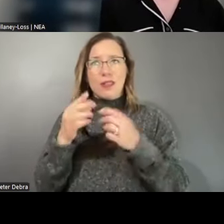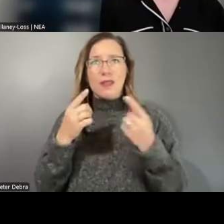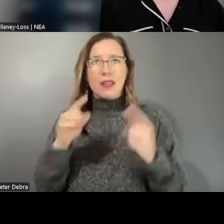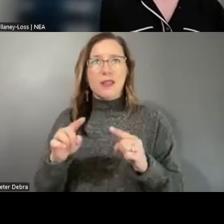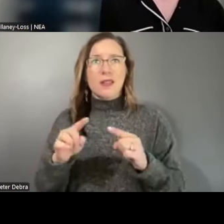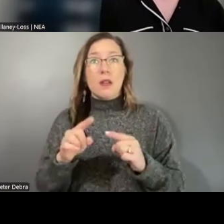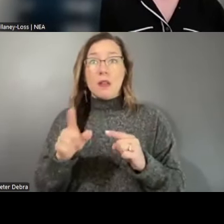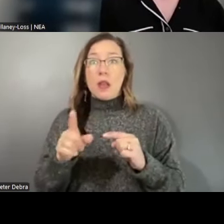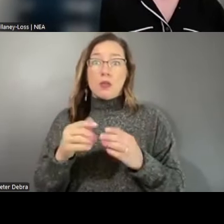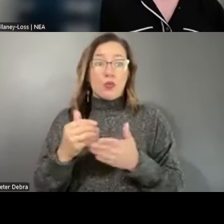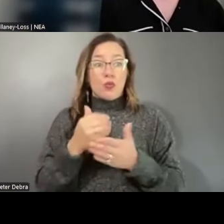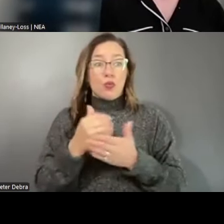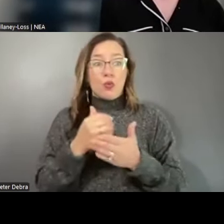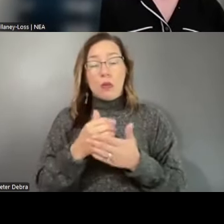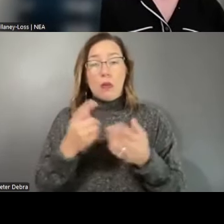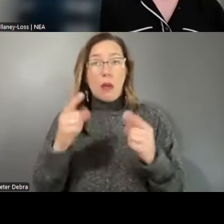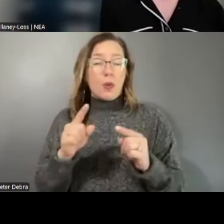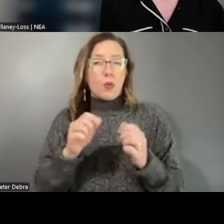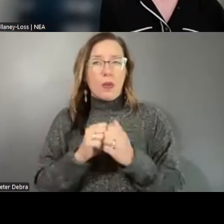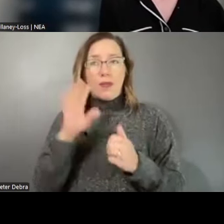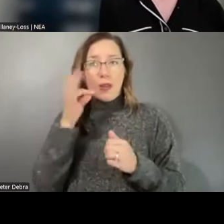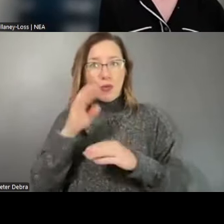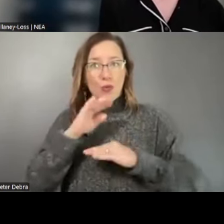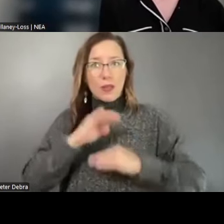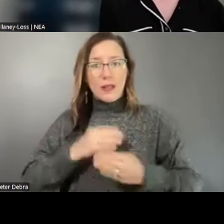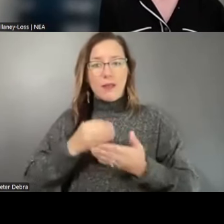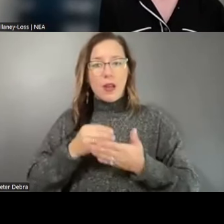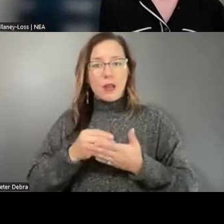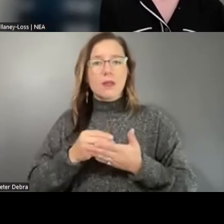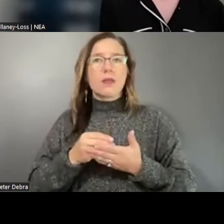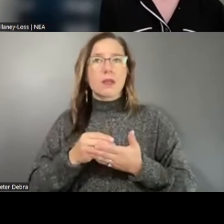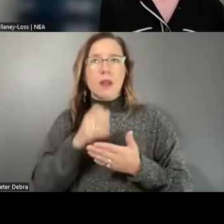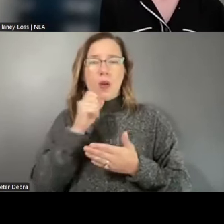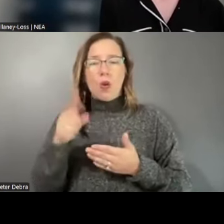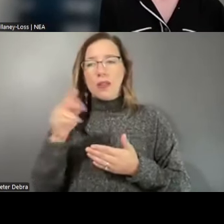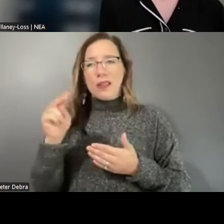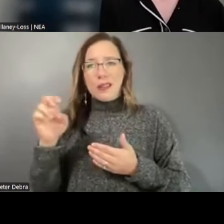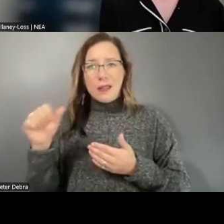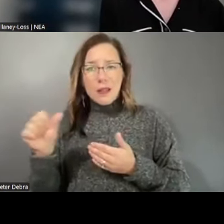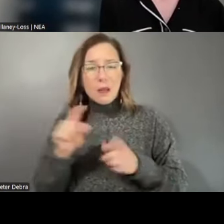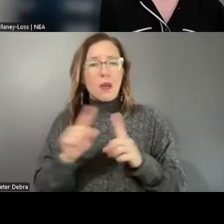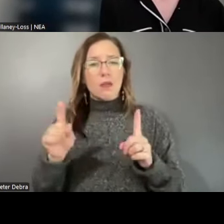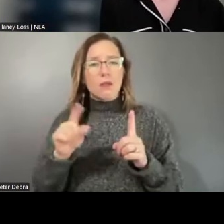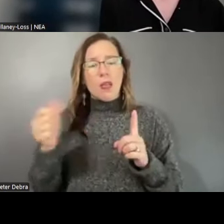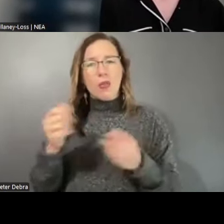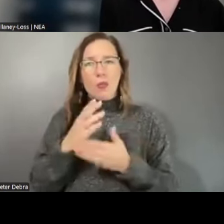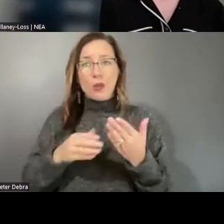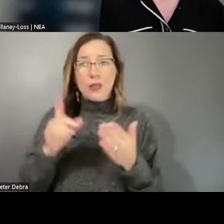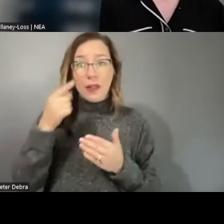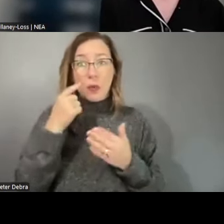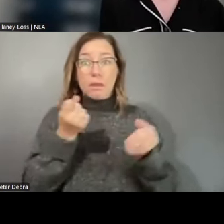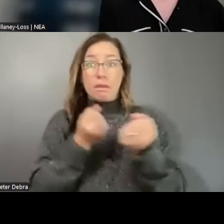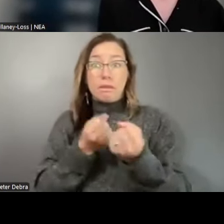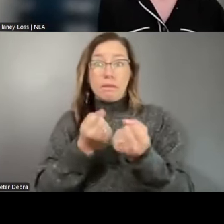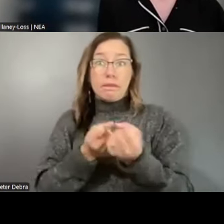funds, not just from the NEA, but from other parts of government. So advocacy by DECASE,